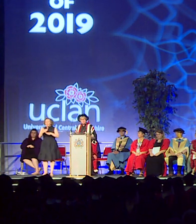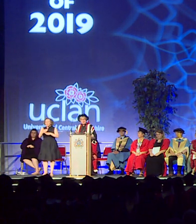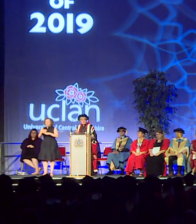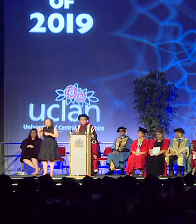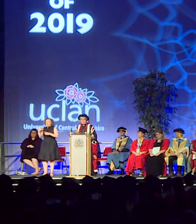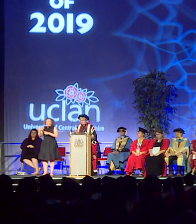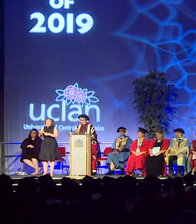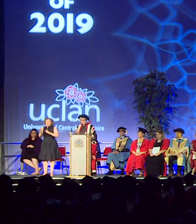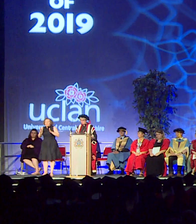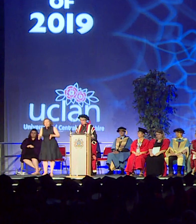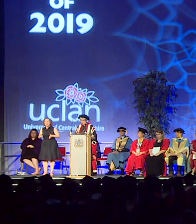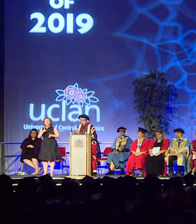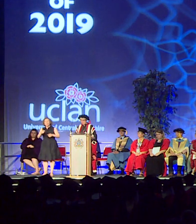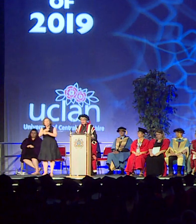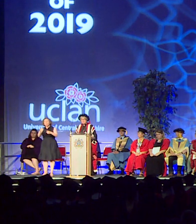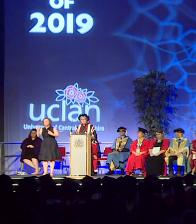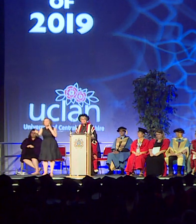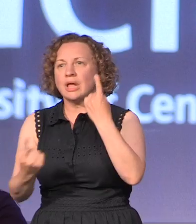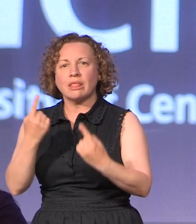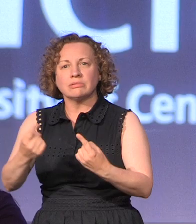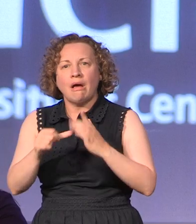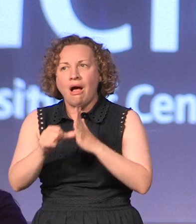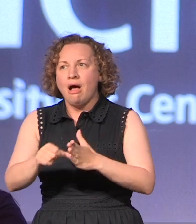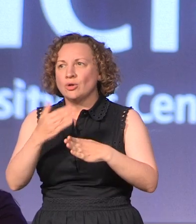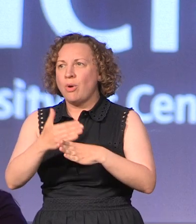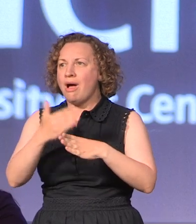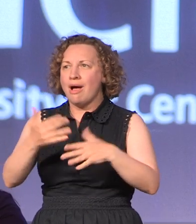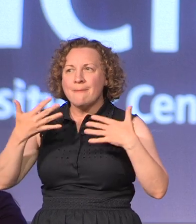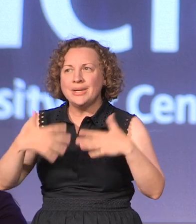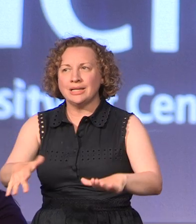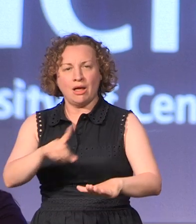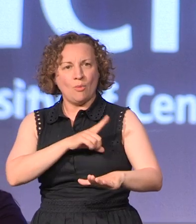been very hard work, for those who have supported you throughout your studies